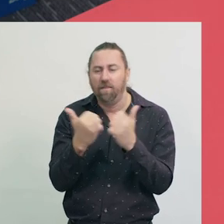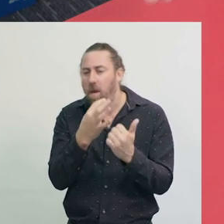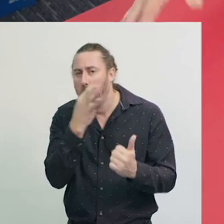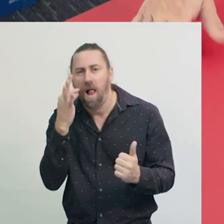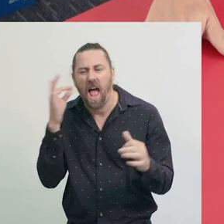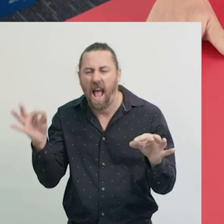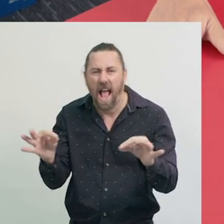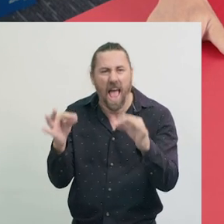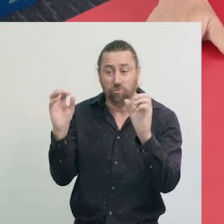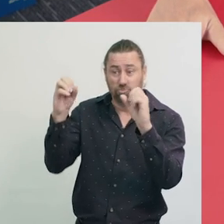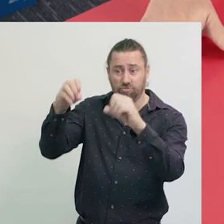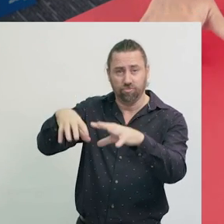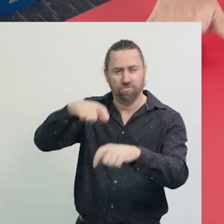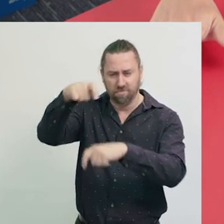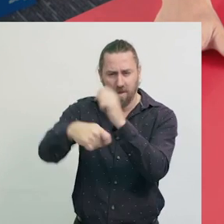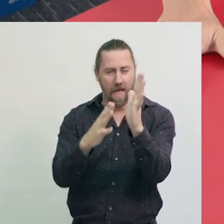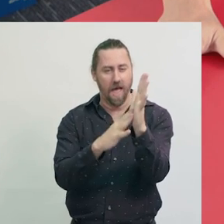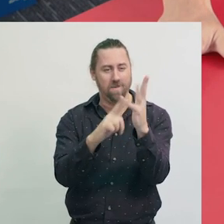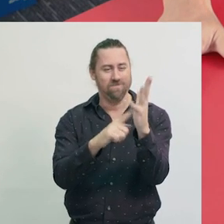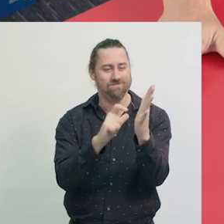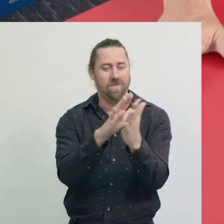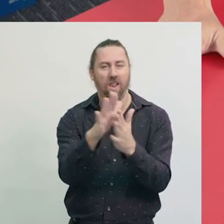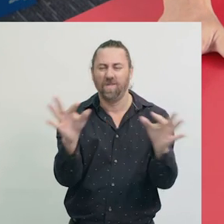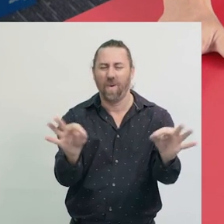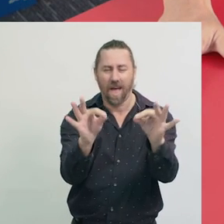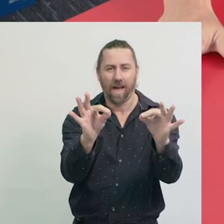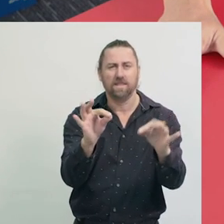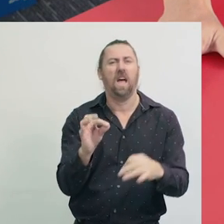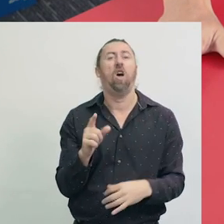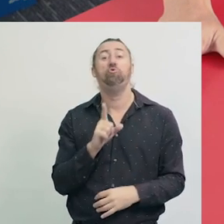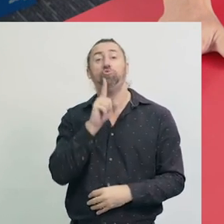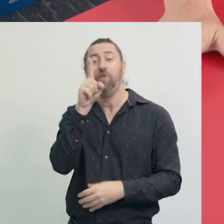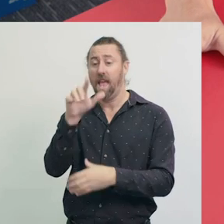And the red bin is for anything that’s leftover.